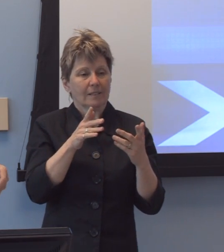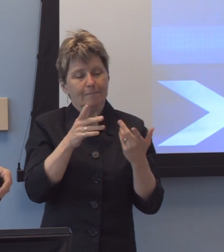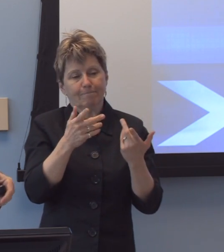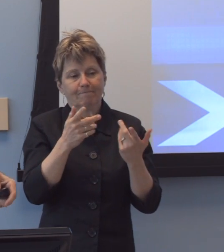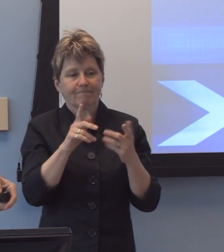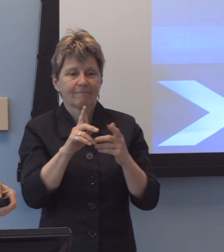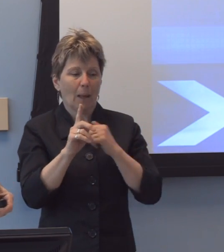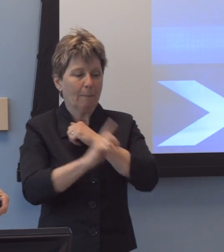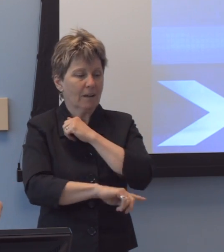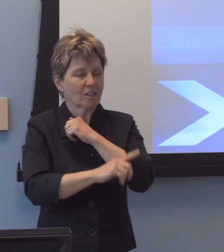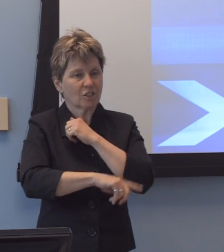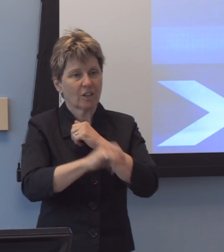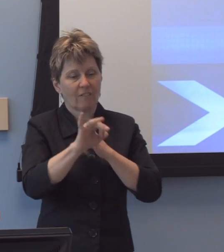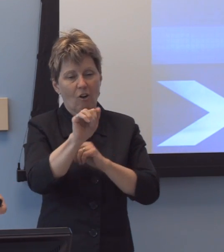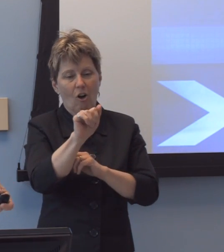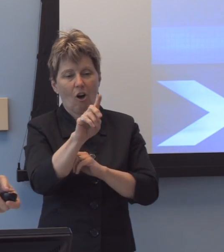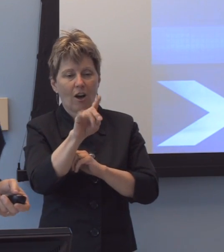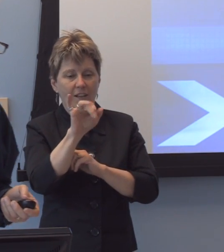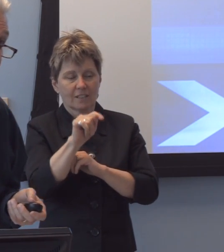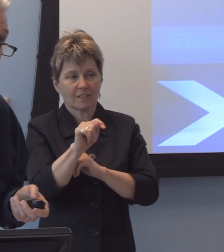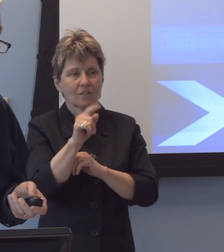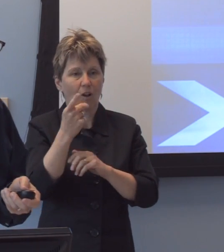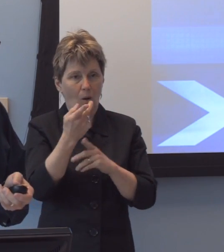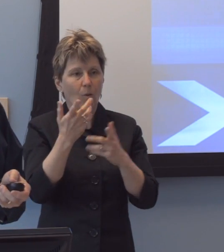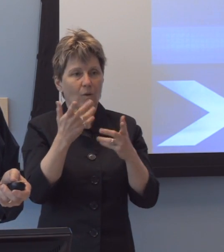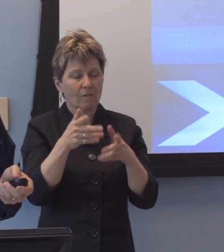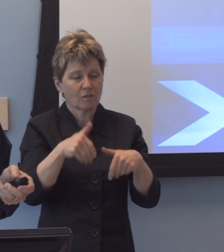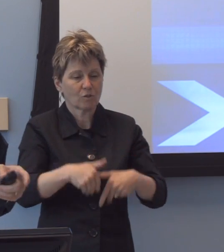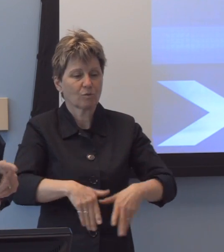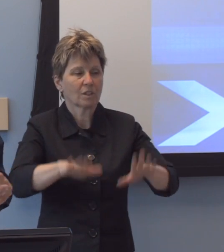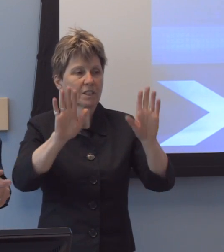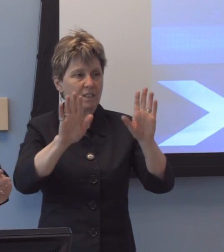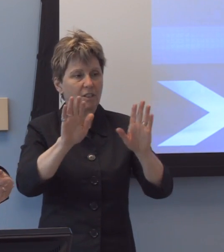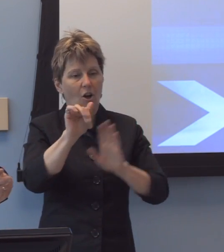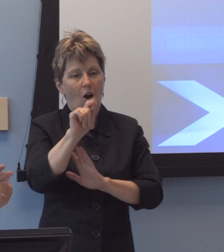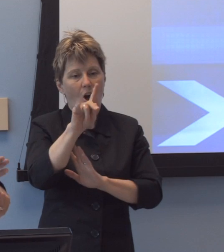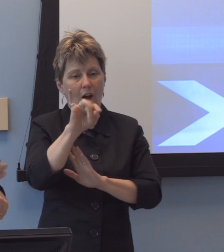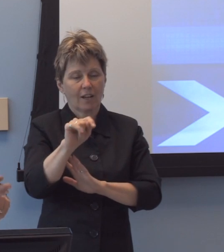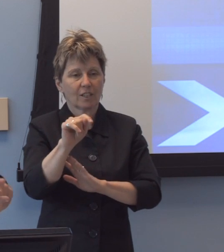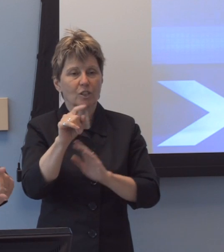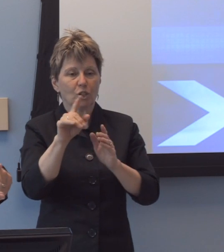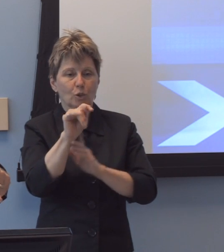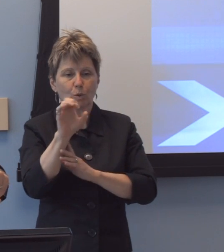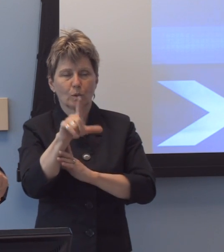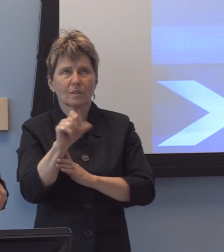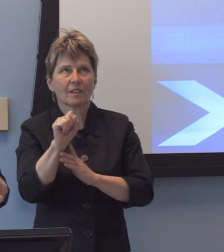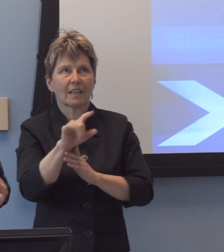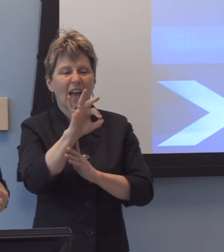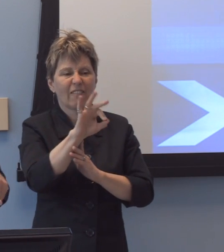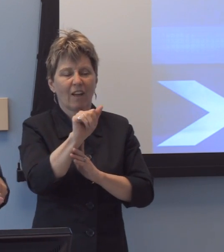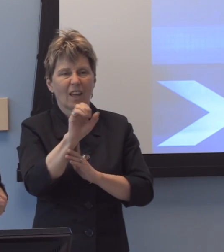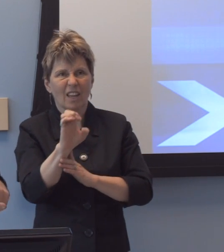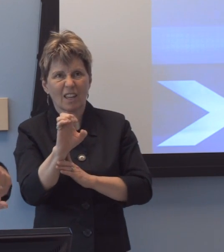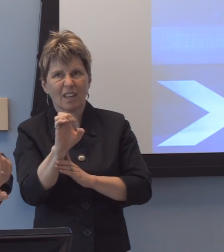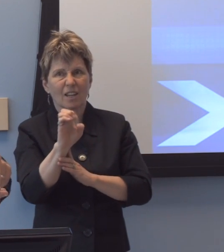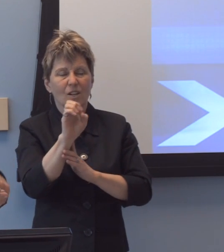uh, we now just released one that, uh-uh, the FAE, uh, 2.0, Functional Accessibility Evaluator,